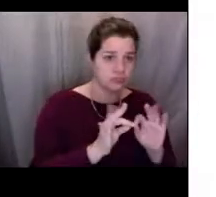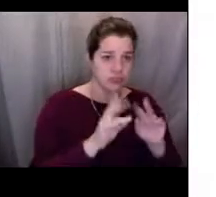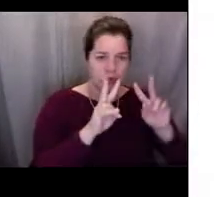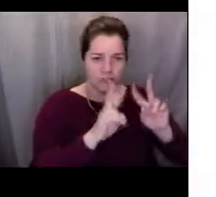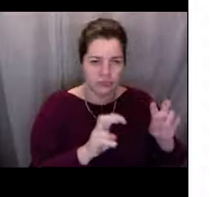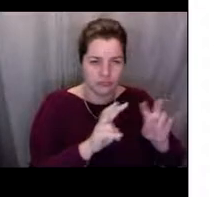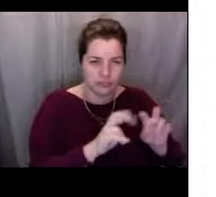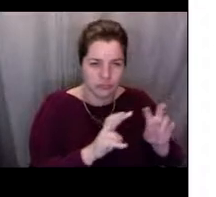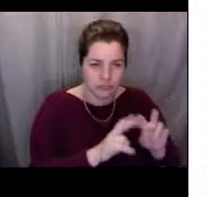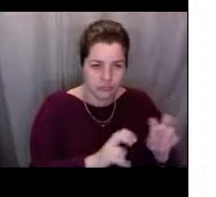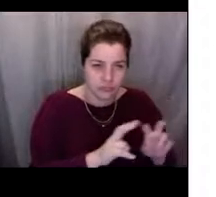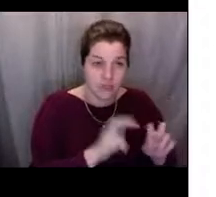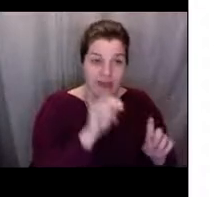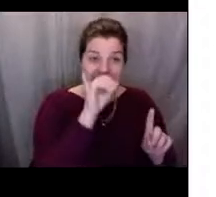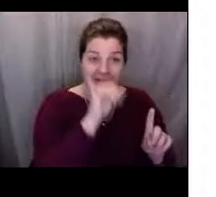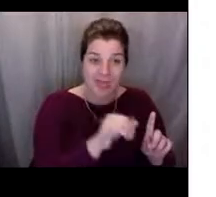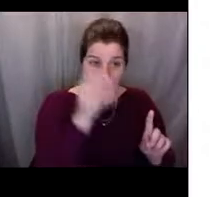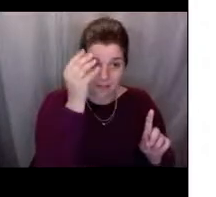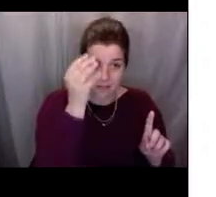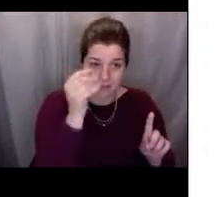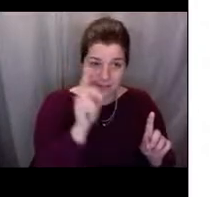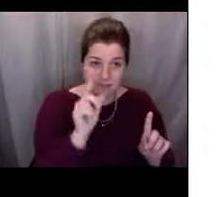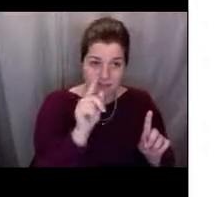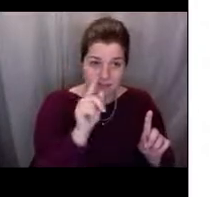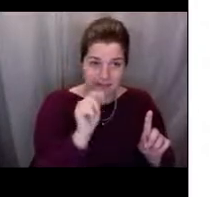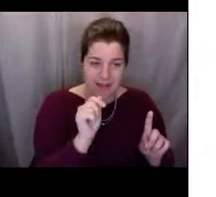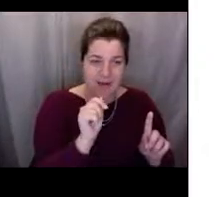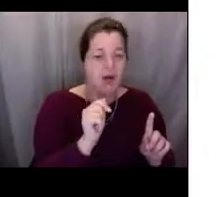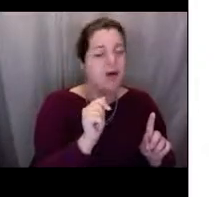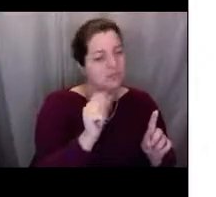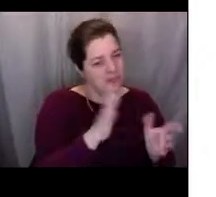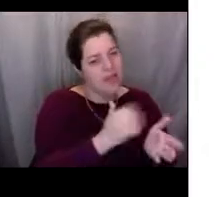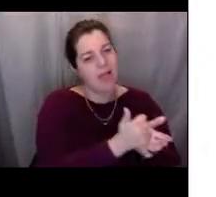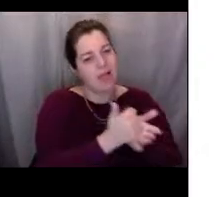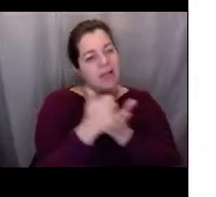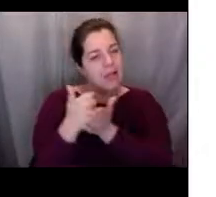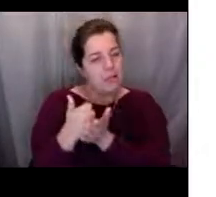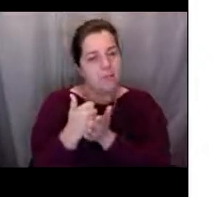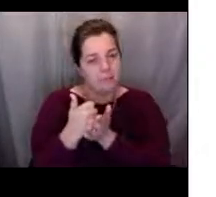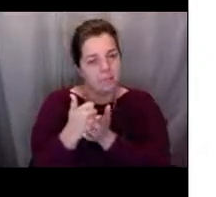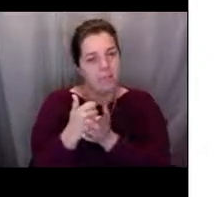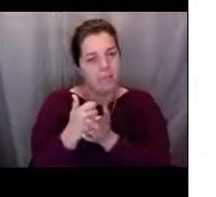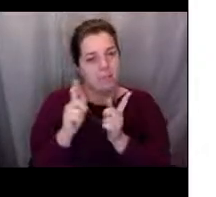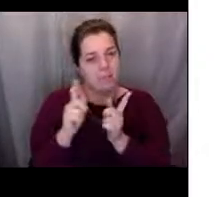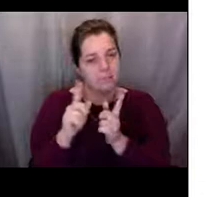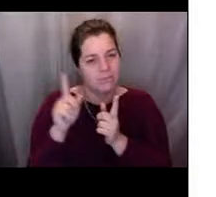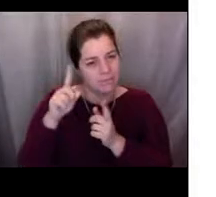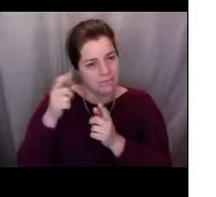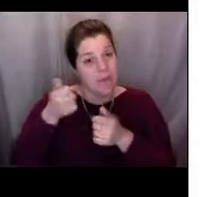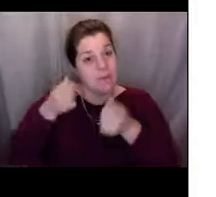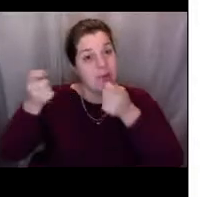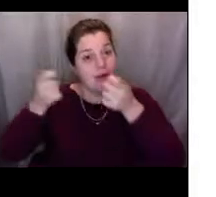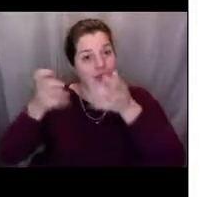so you can determine how healthy a particular population is and the management can use those data